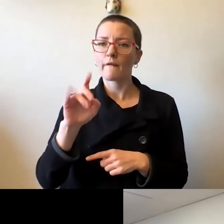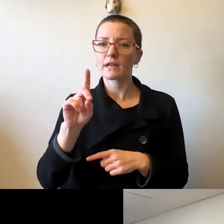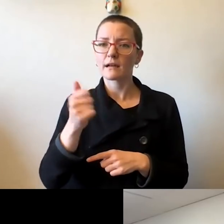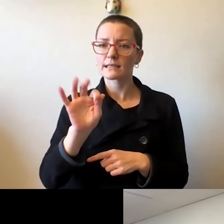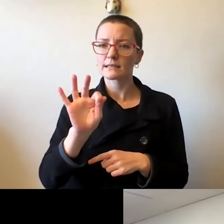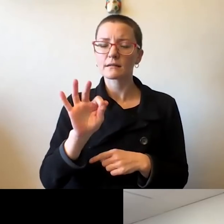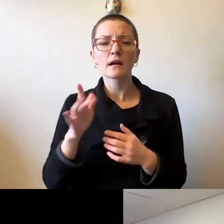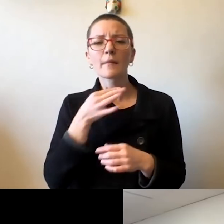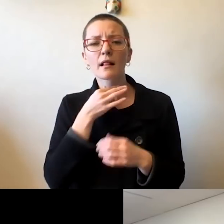on our operations?